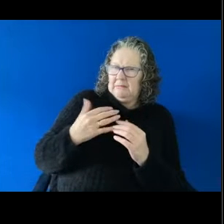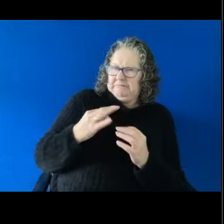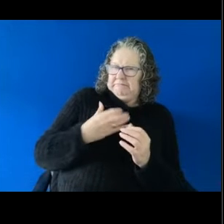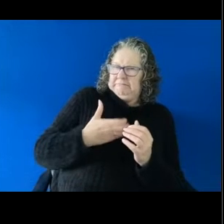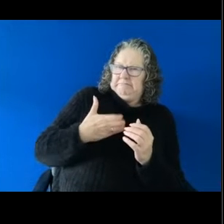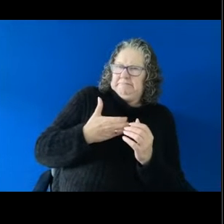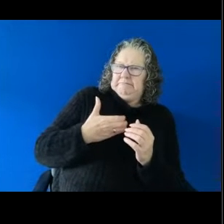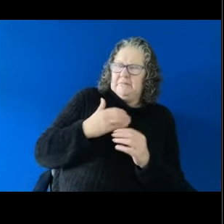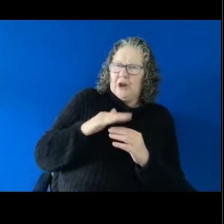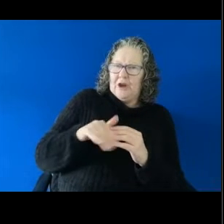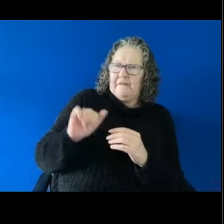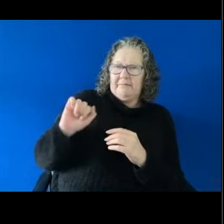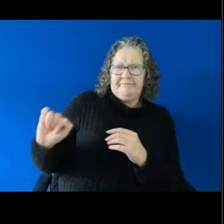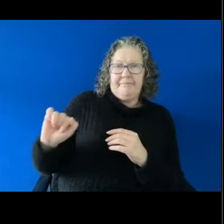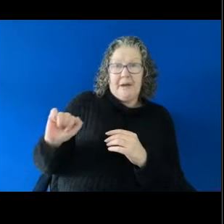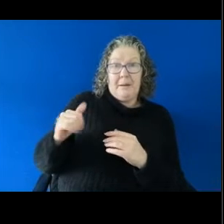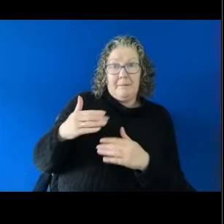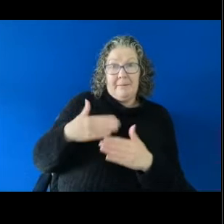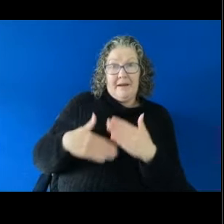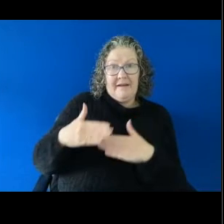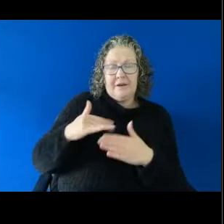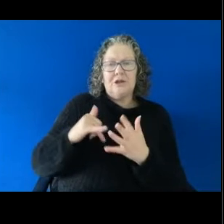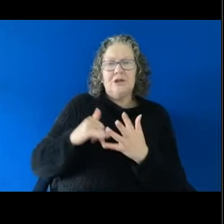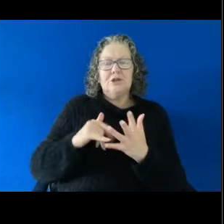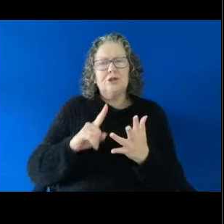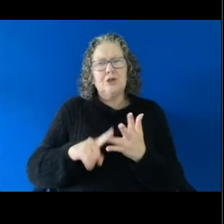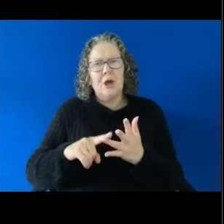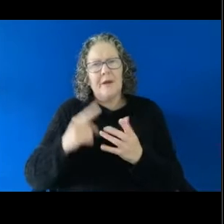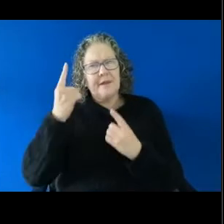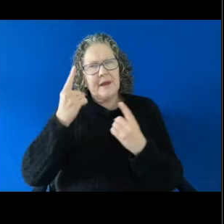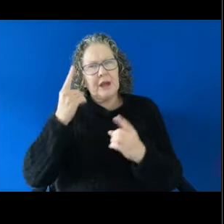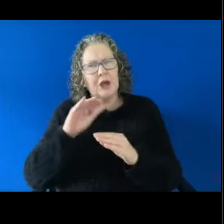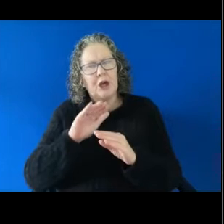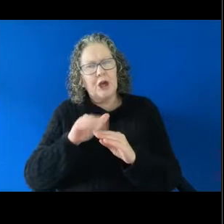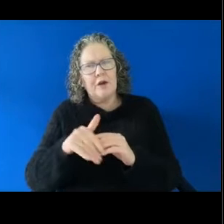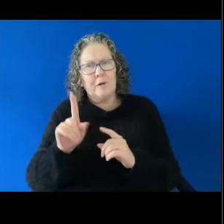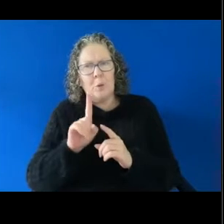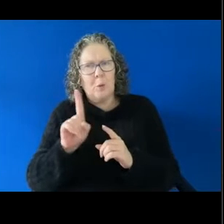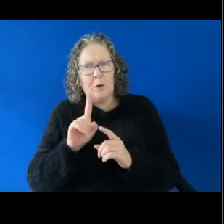Turning back to thinking about the circumstances that need to be considered we know that this is